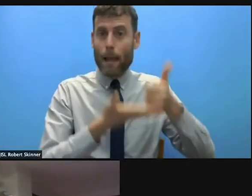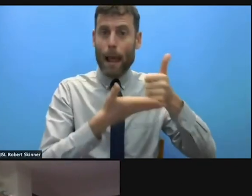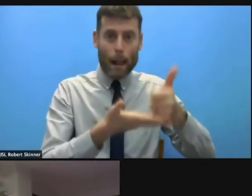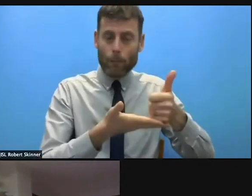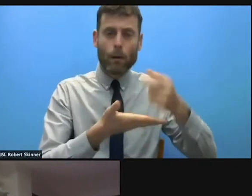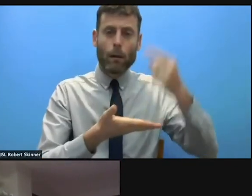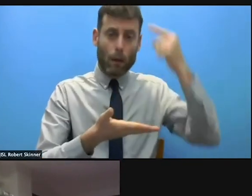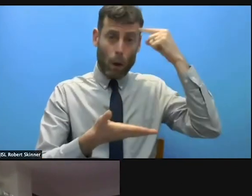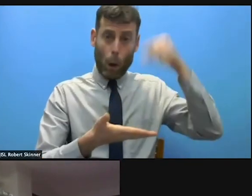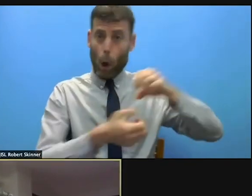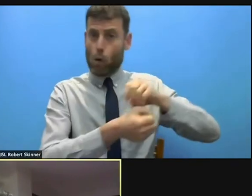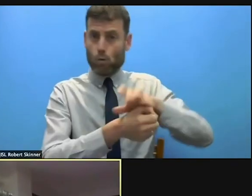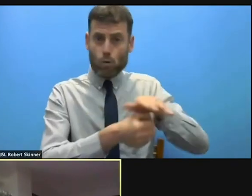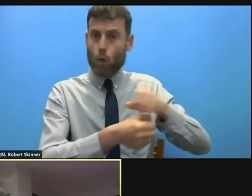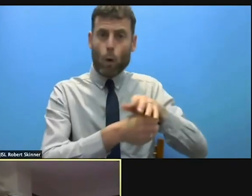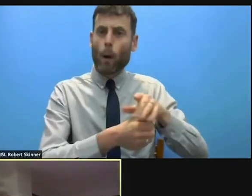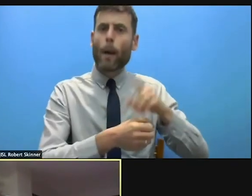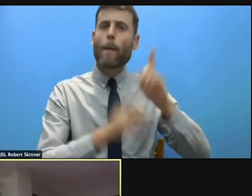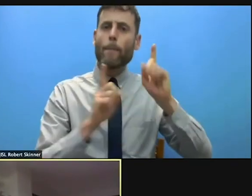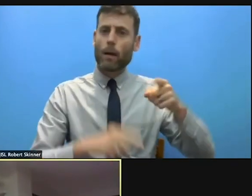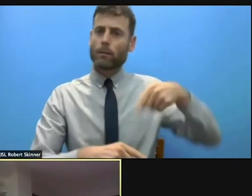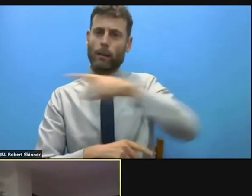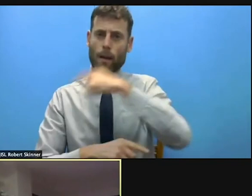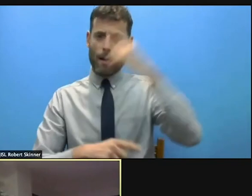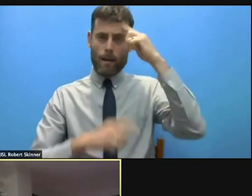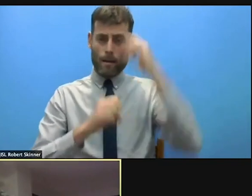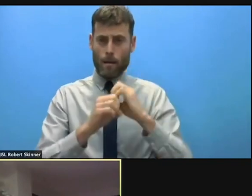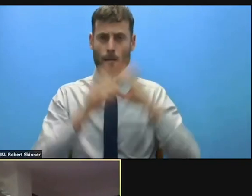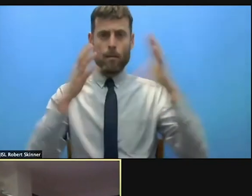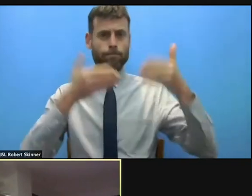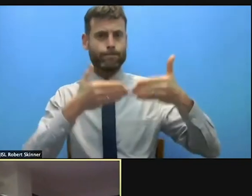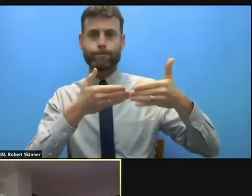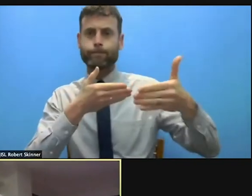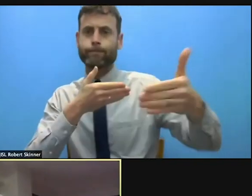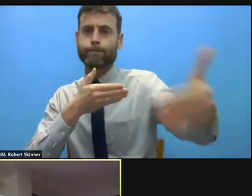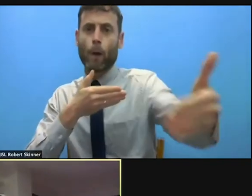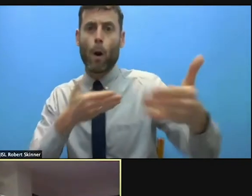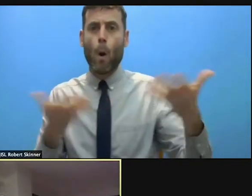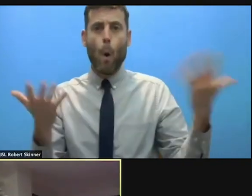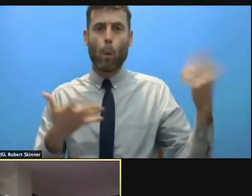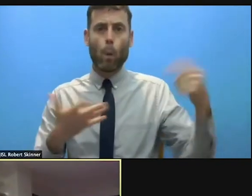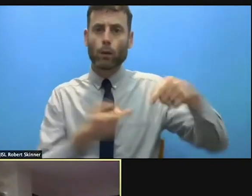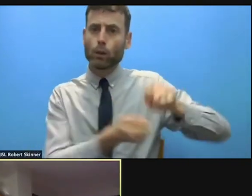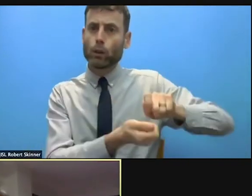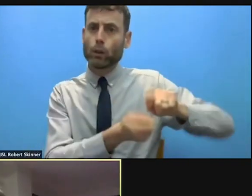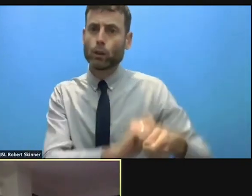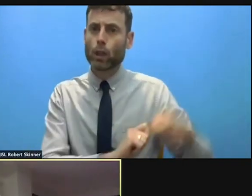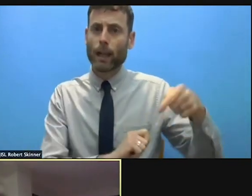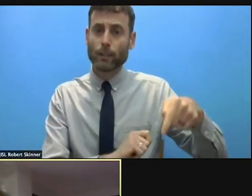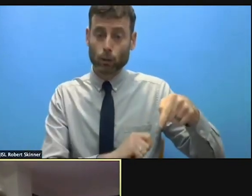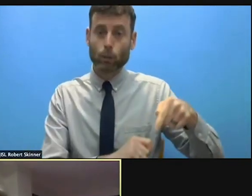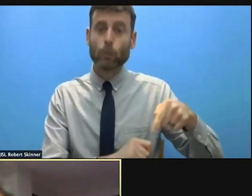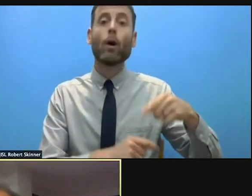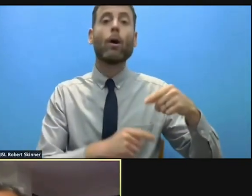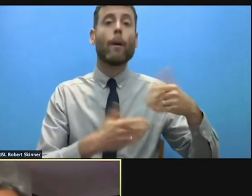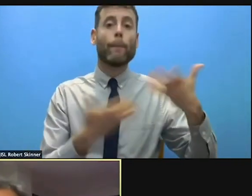Definitely. In terms of coverage, COVID responses our fight against COVID,